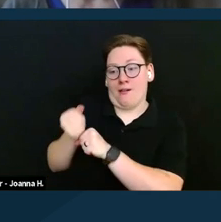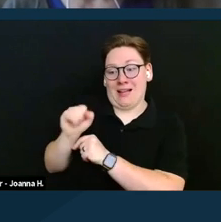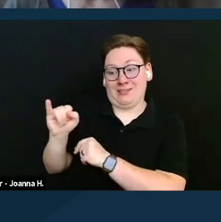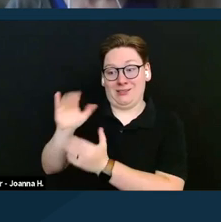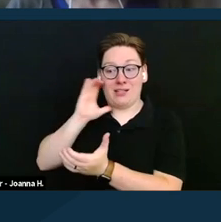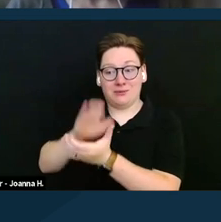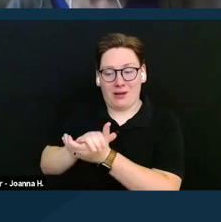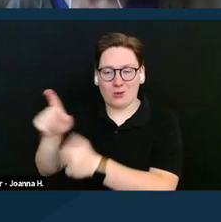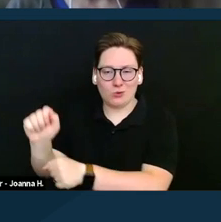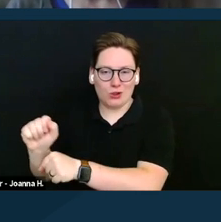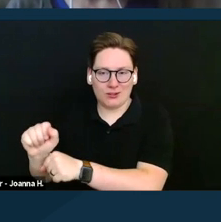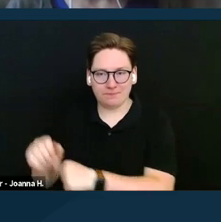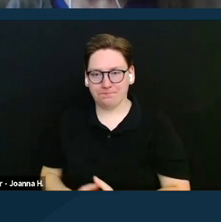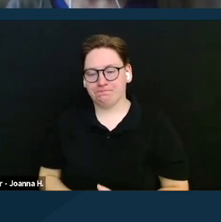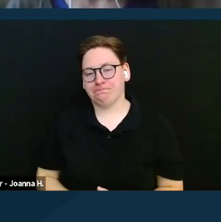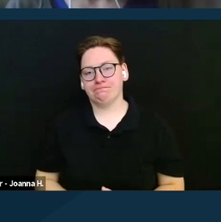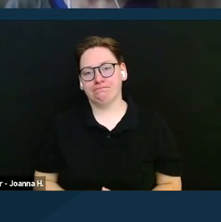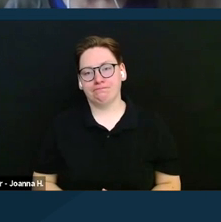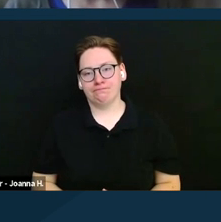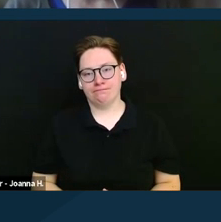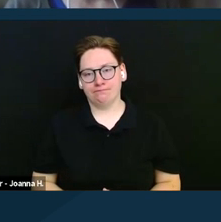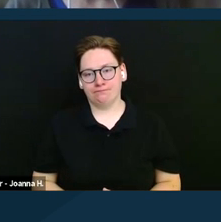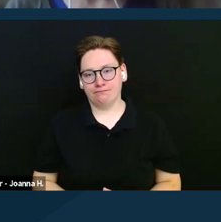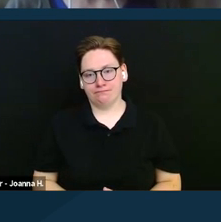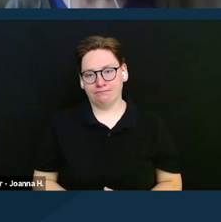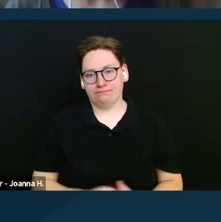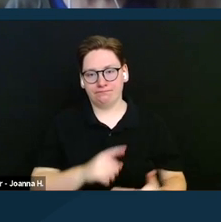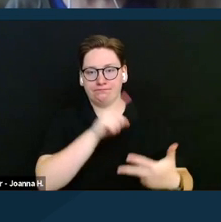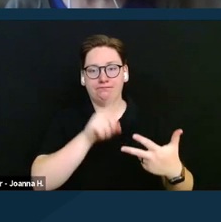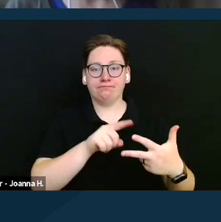And a modest amount of income for the non-SSI spouse,